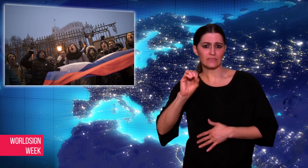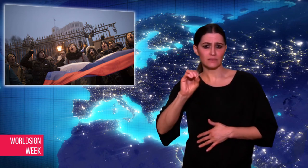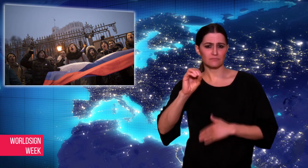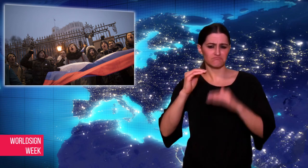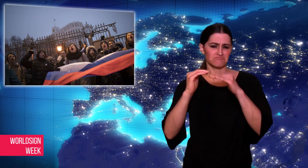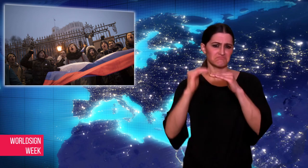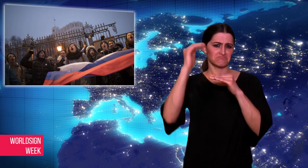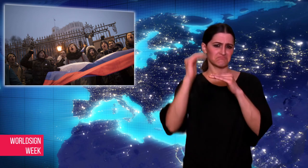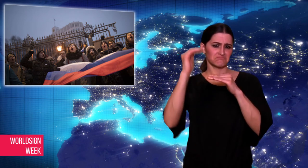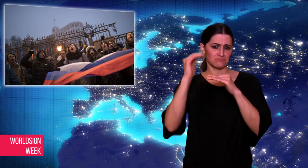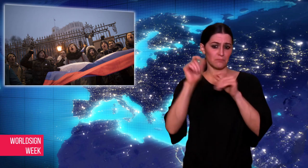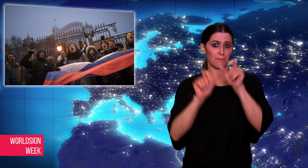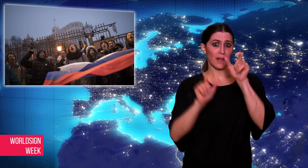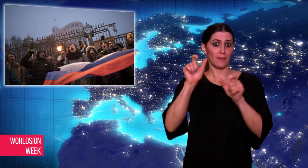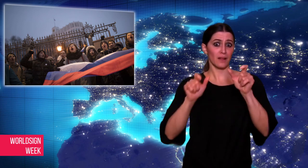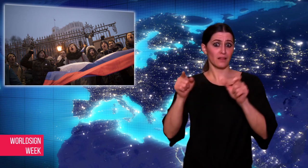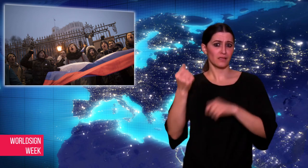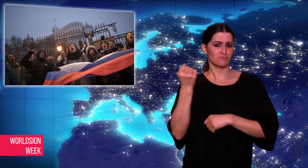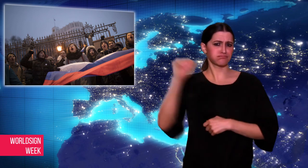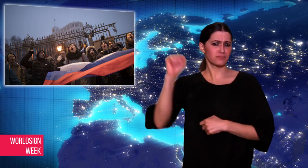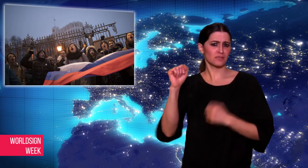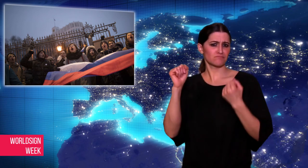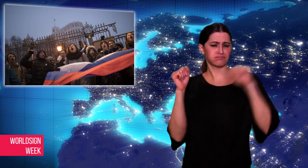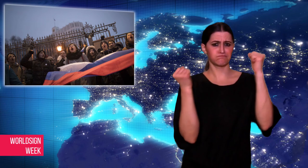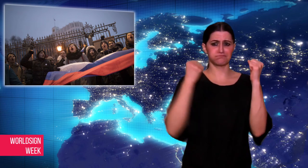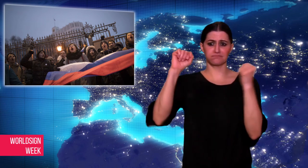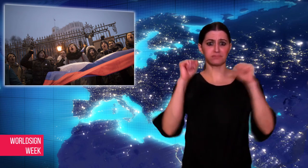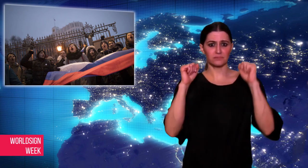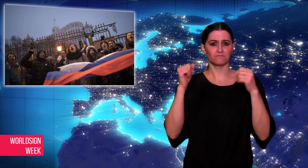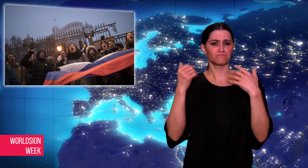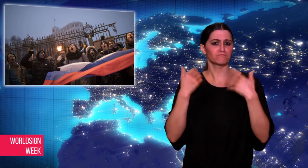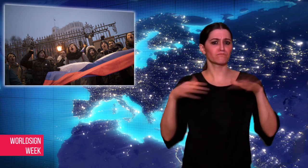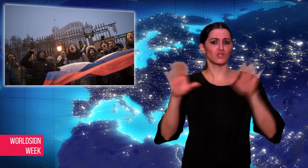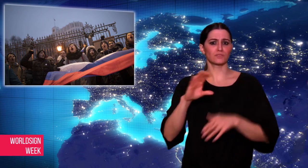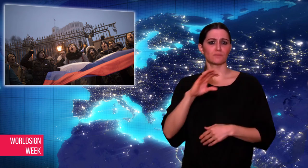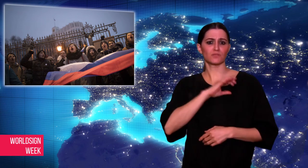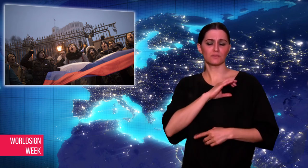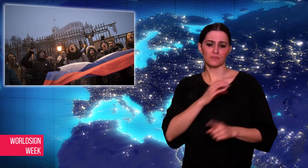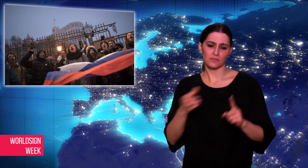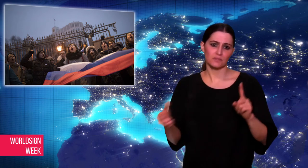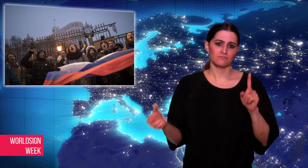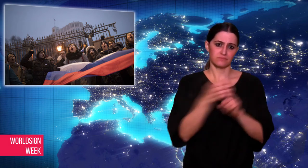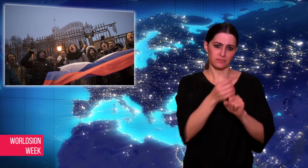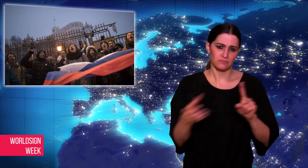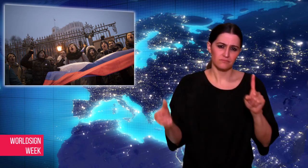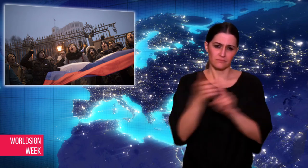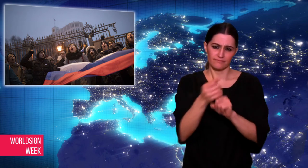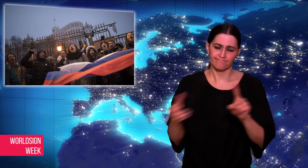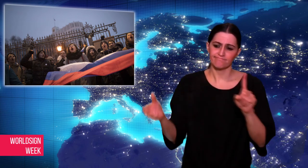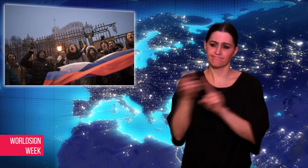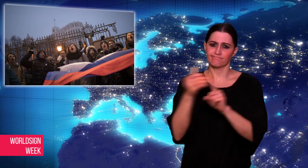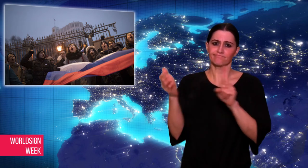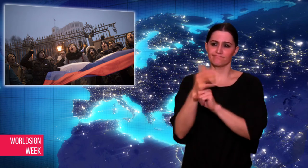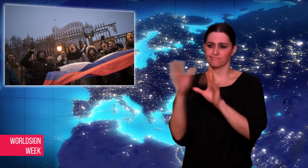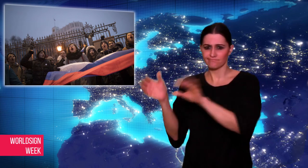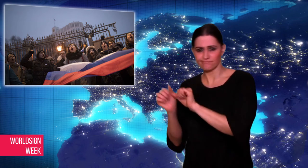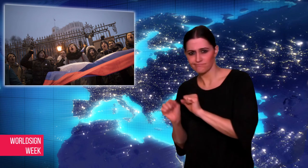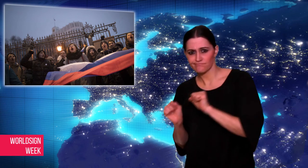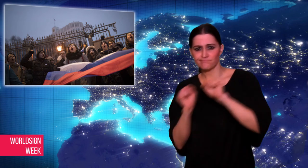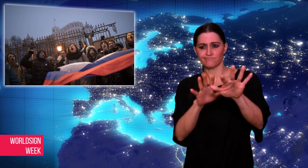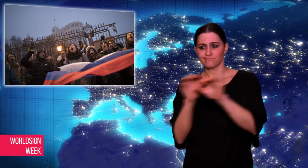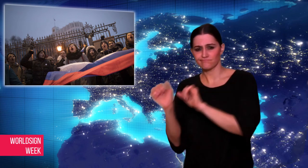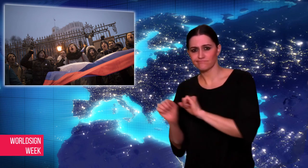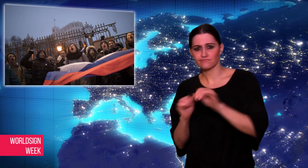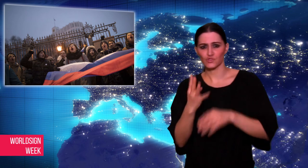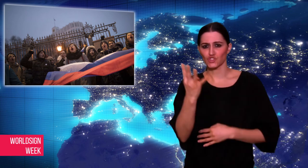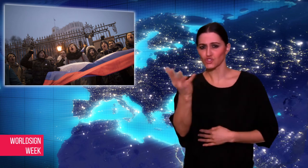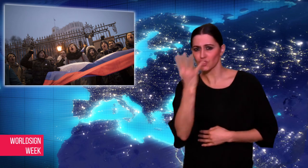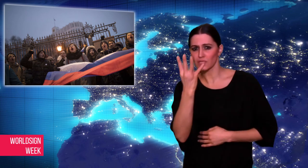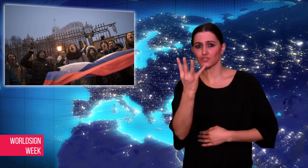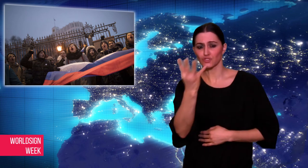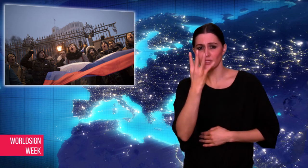throughout Russia, and police raided